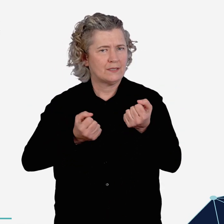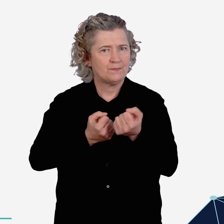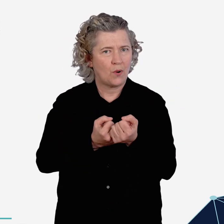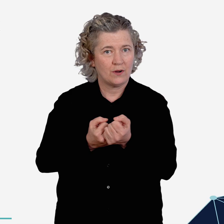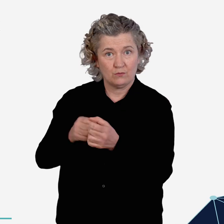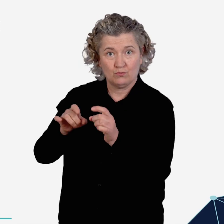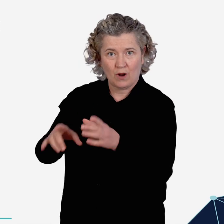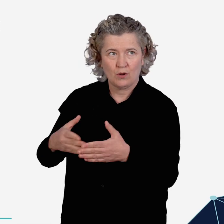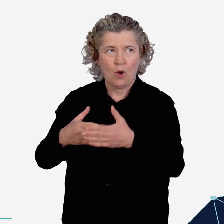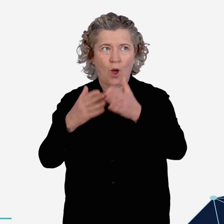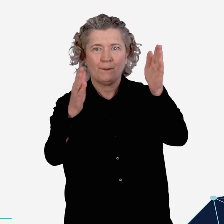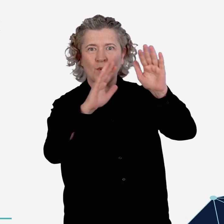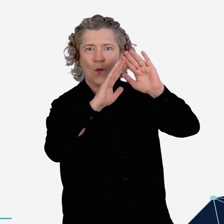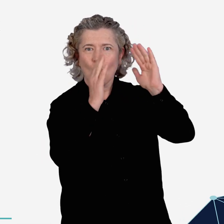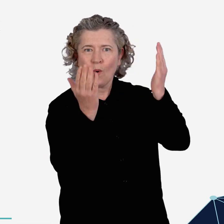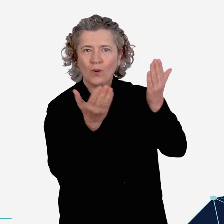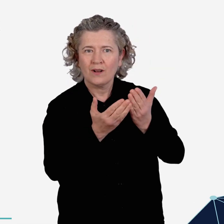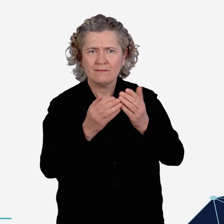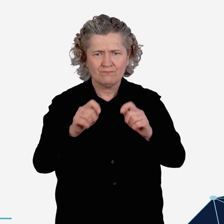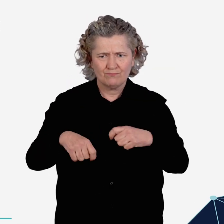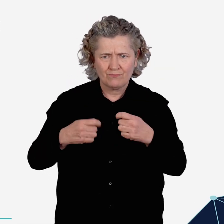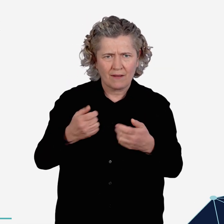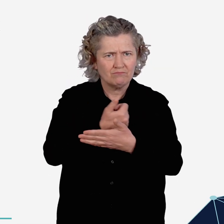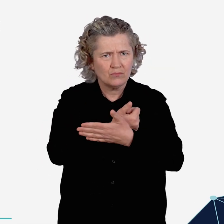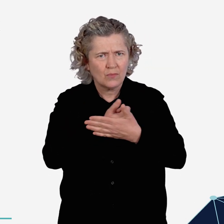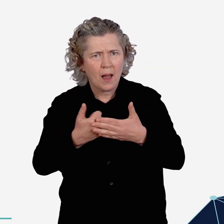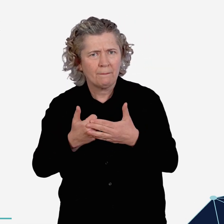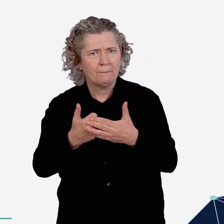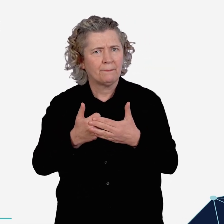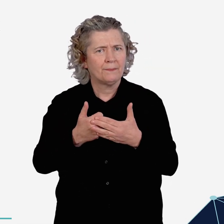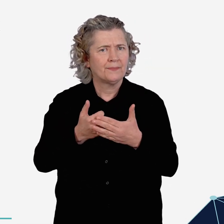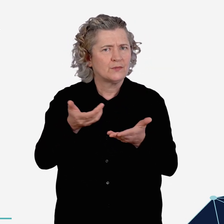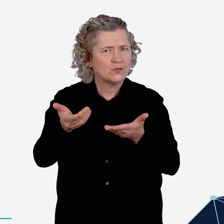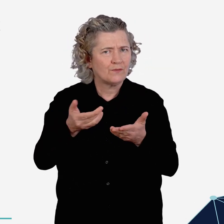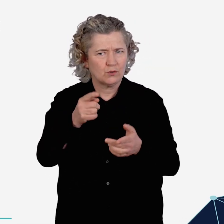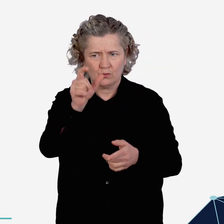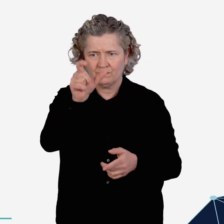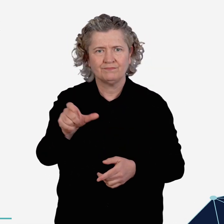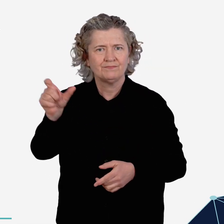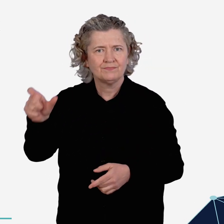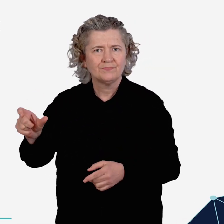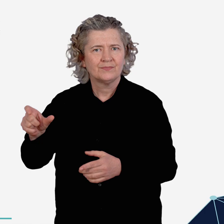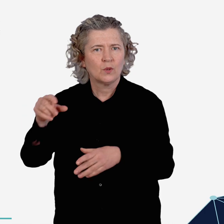supporting an Australia open to the world, providing reliable services to passengers,